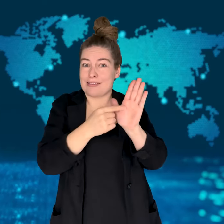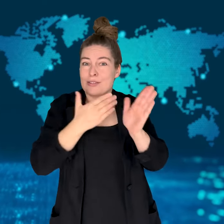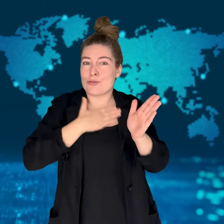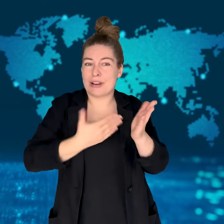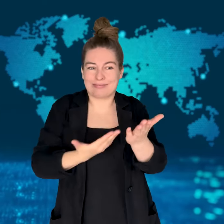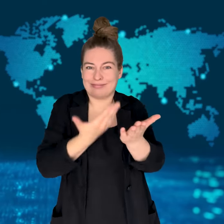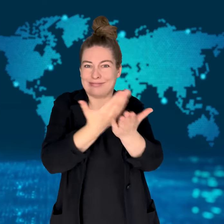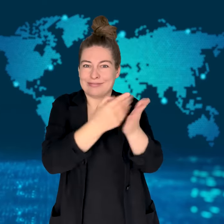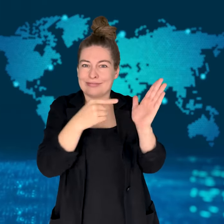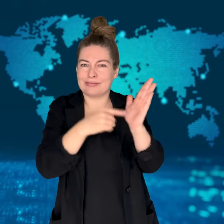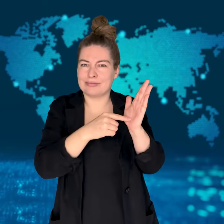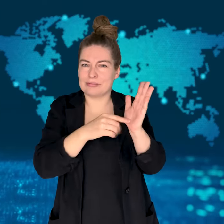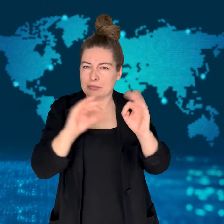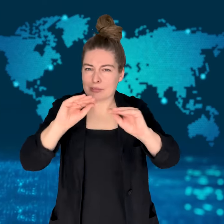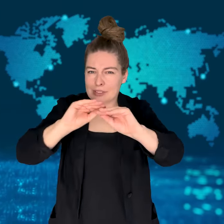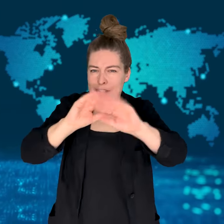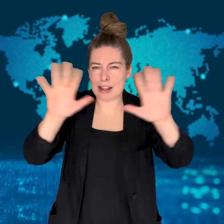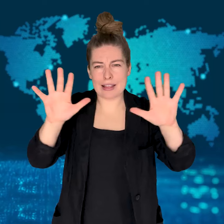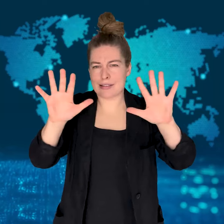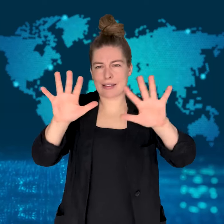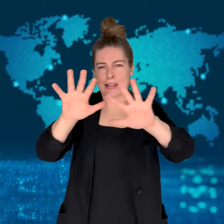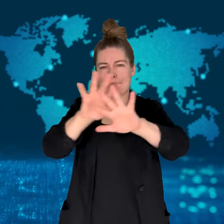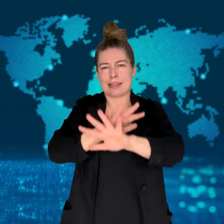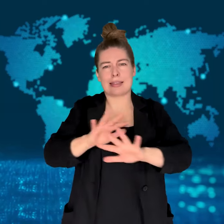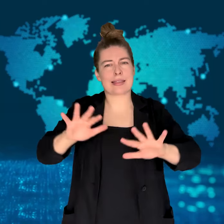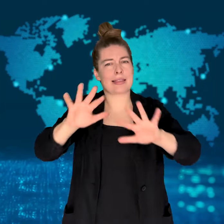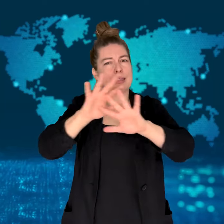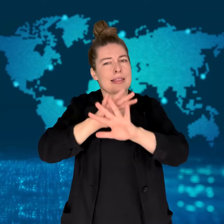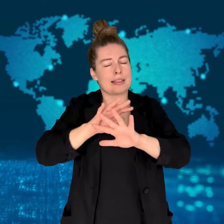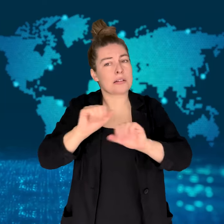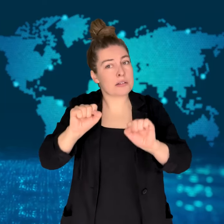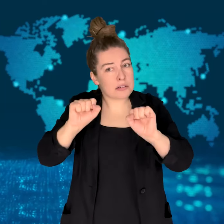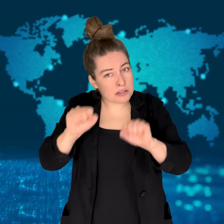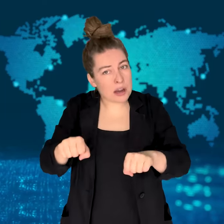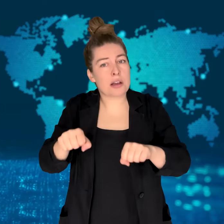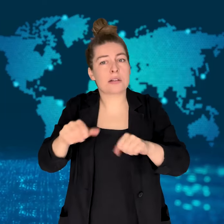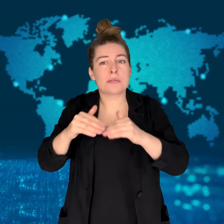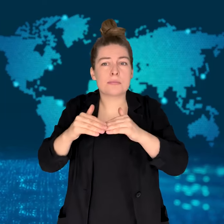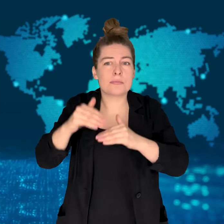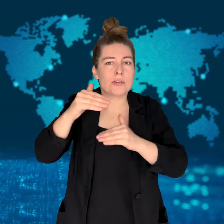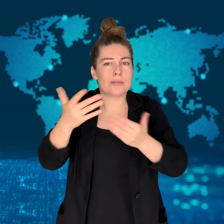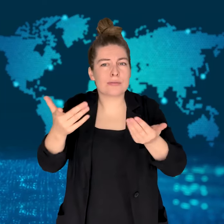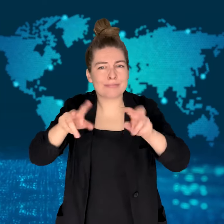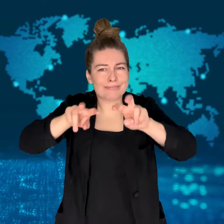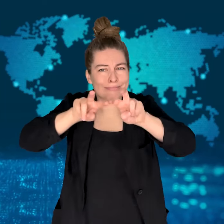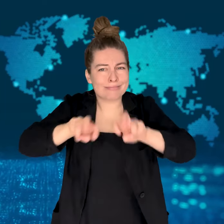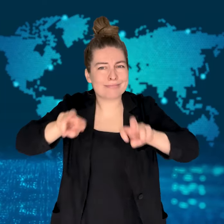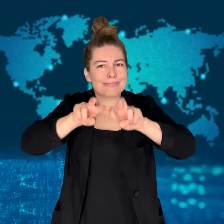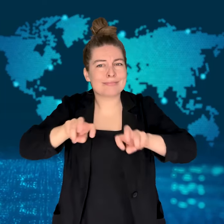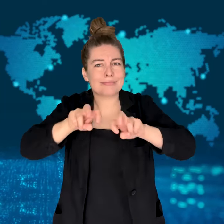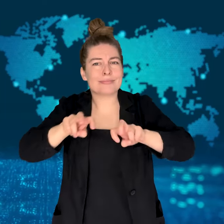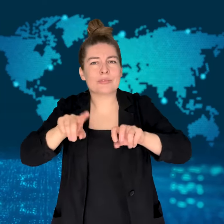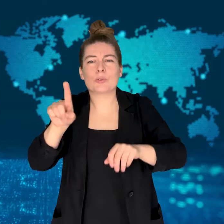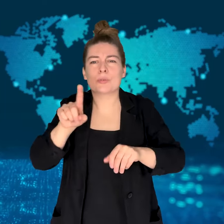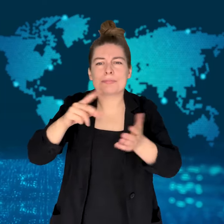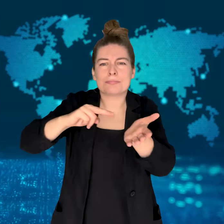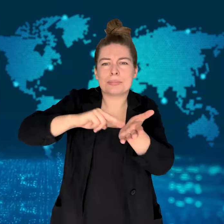because the bill is vague and open to interpretation